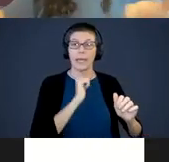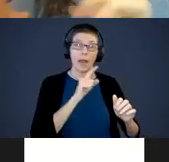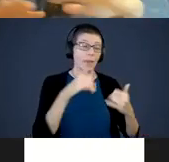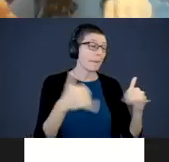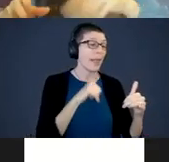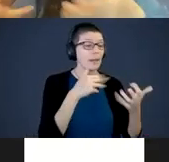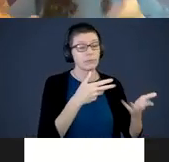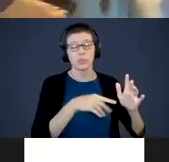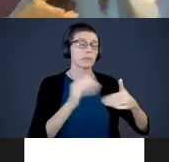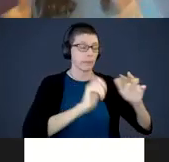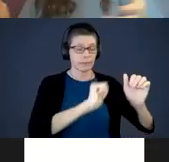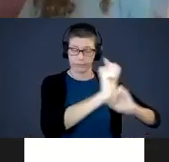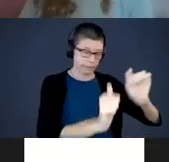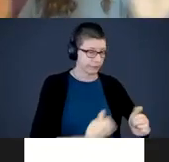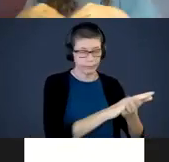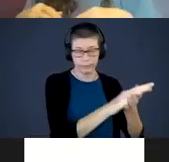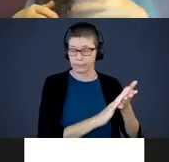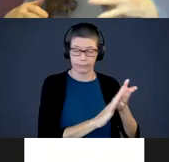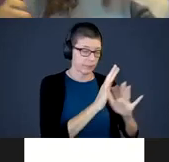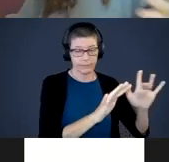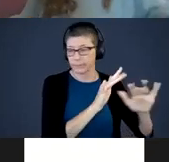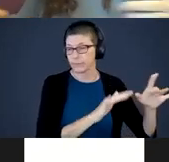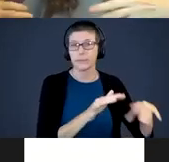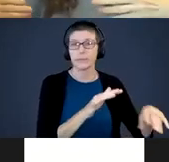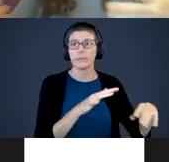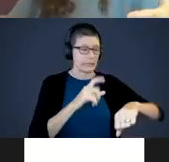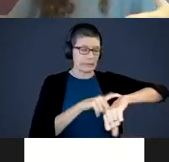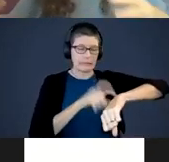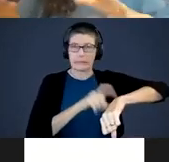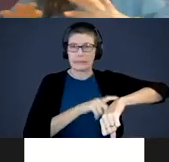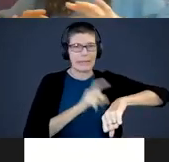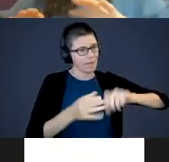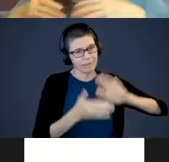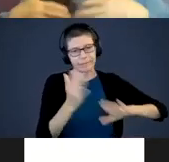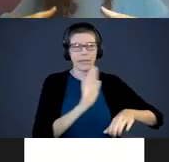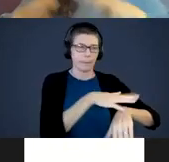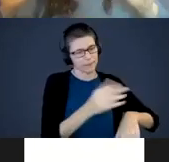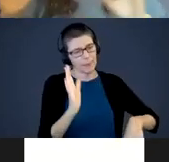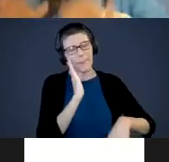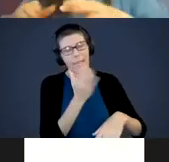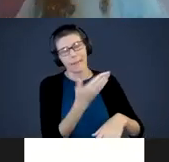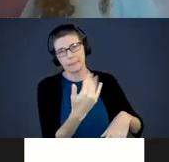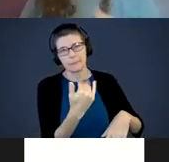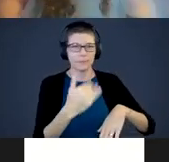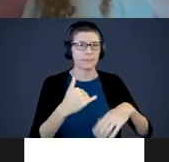“let’s get you cleaned up, we’re running late. Let’s get you to bed.” You put the clothes on and